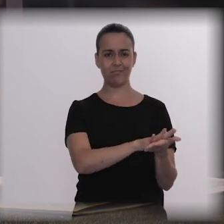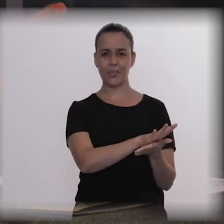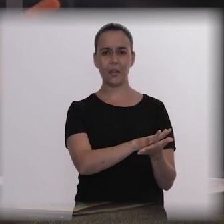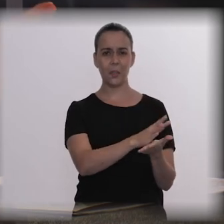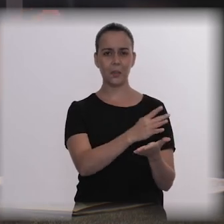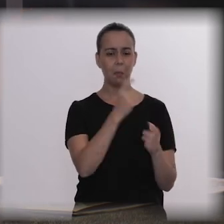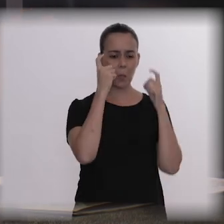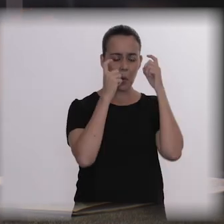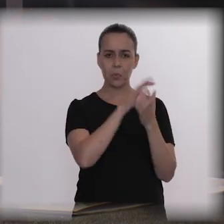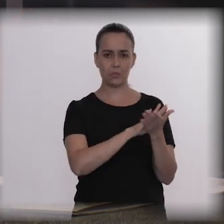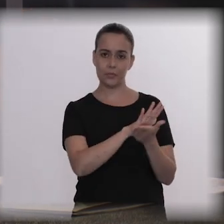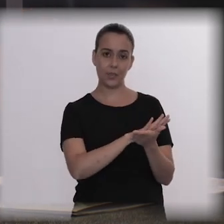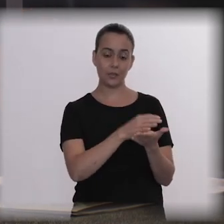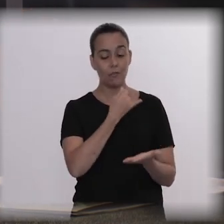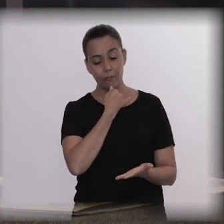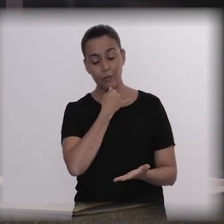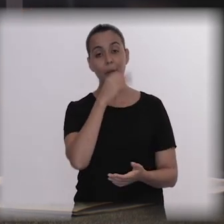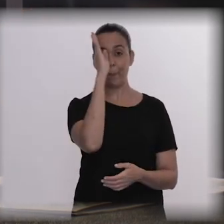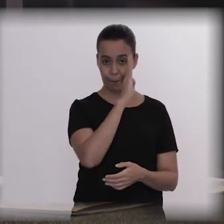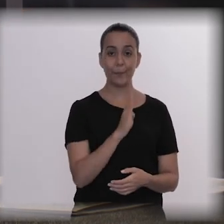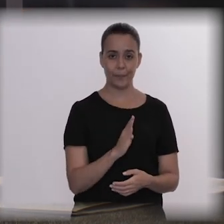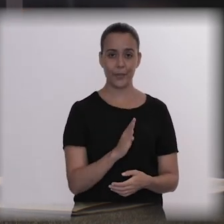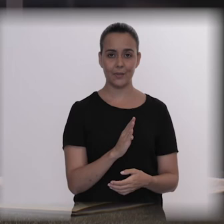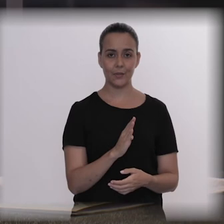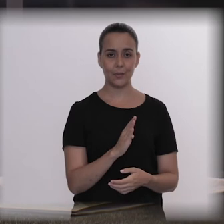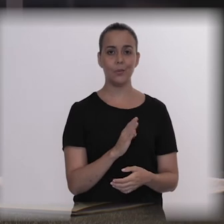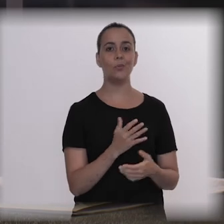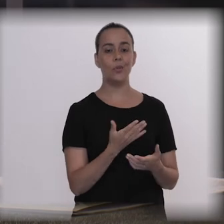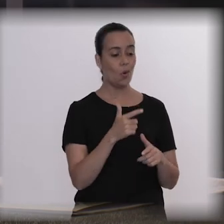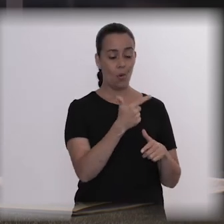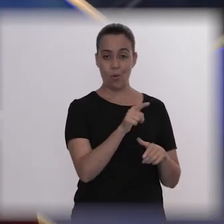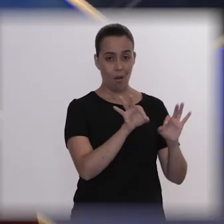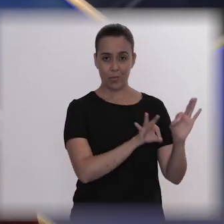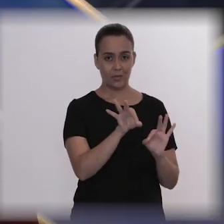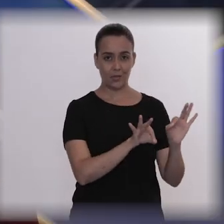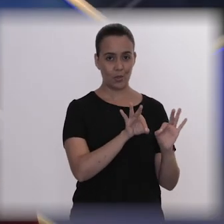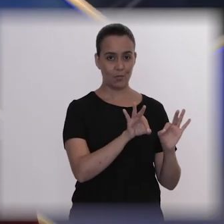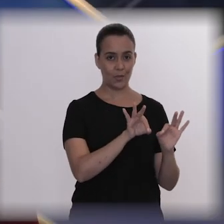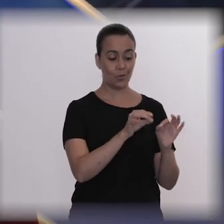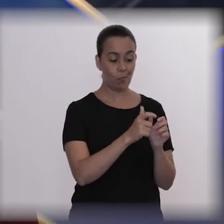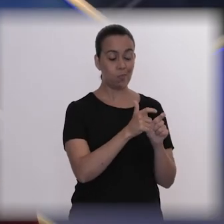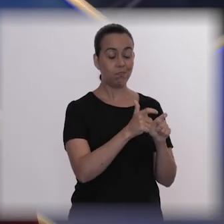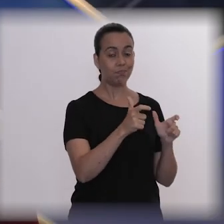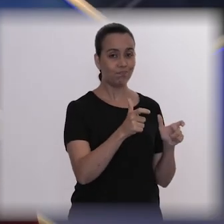which unfortunately is the case of Brazil, are having an increase of suicide rates. So, if we have a program